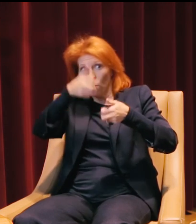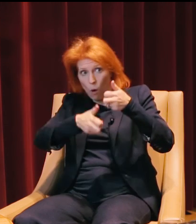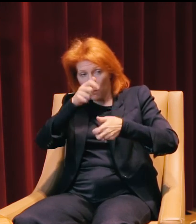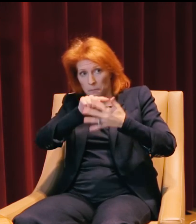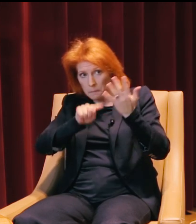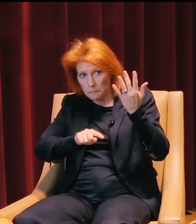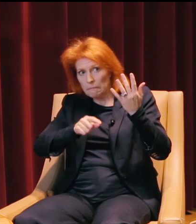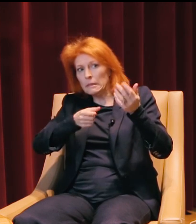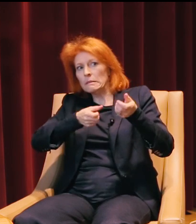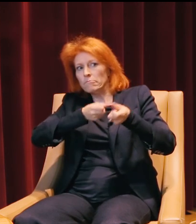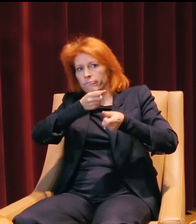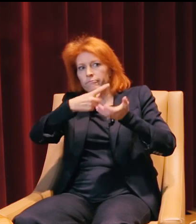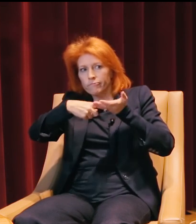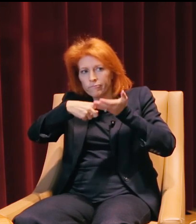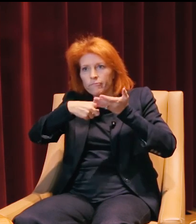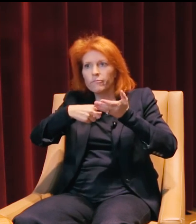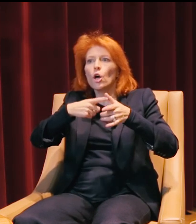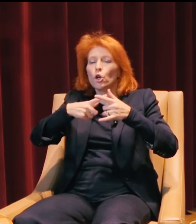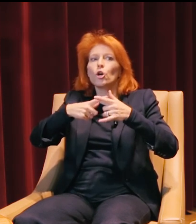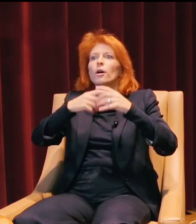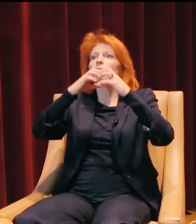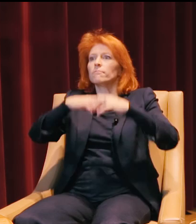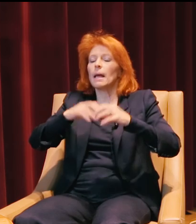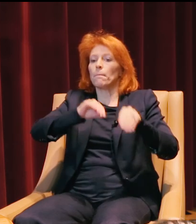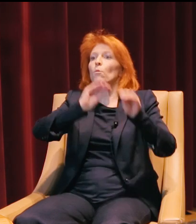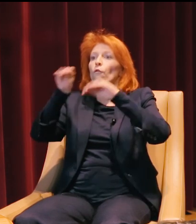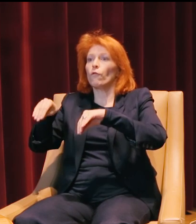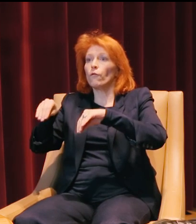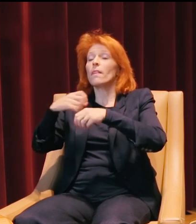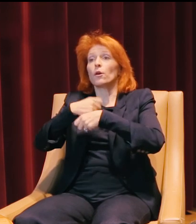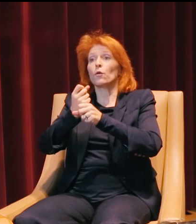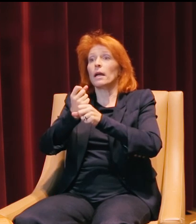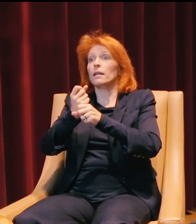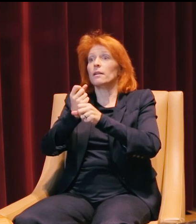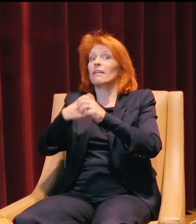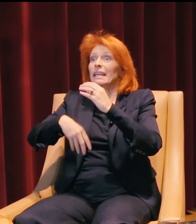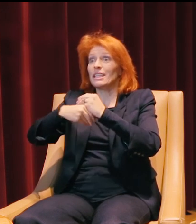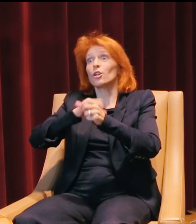we were able to break it down and move it, which also created a significant amount of additional work for us,